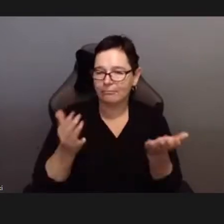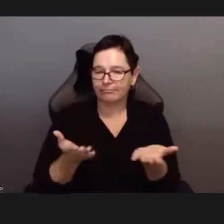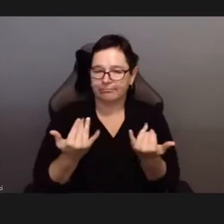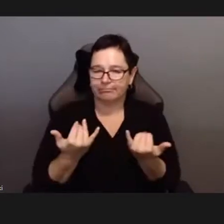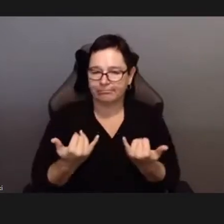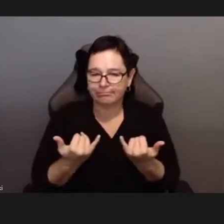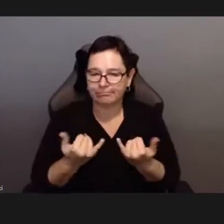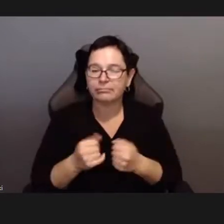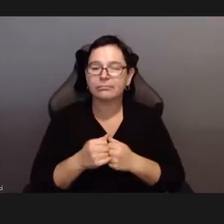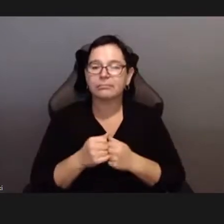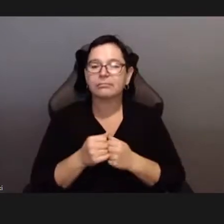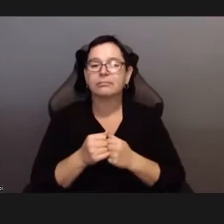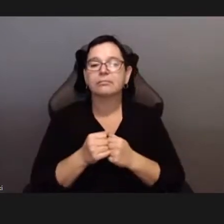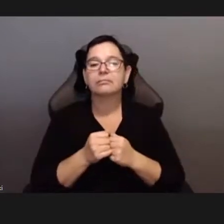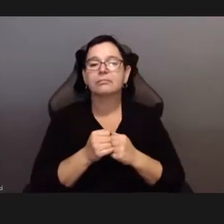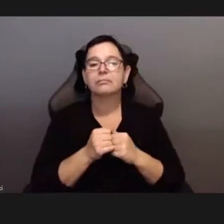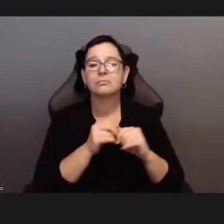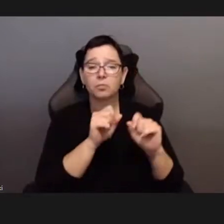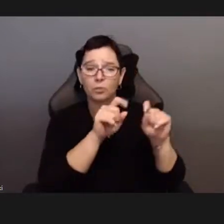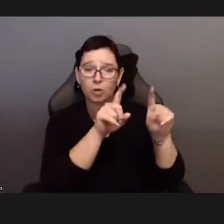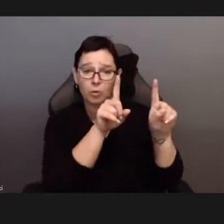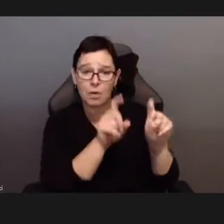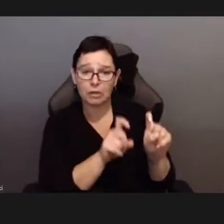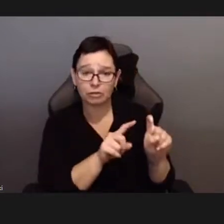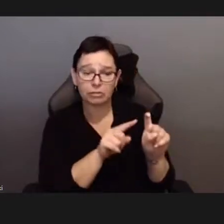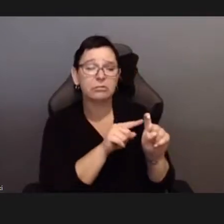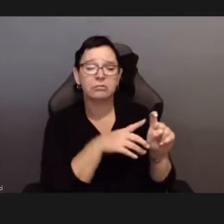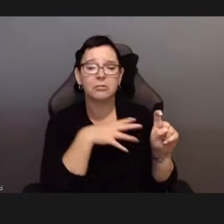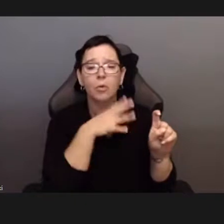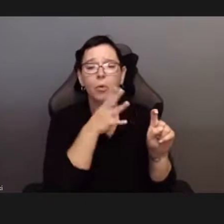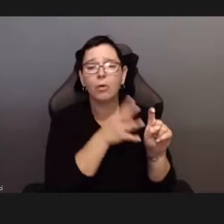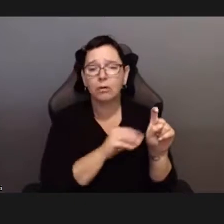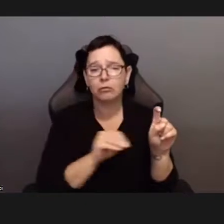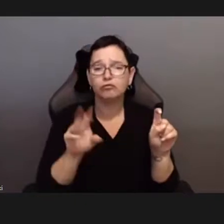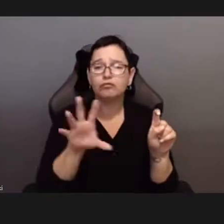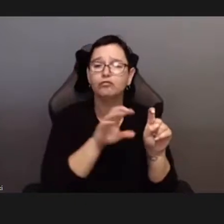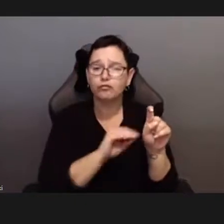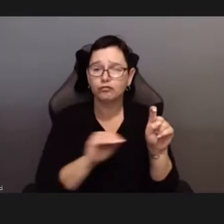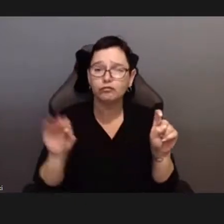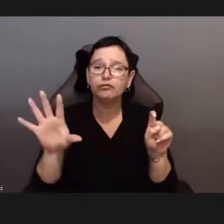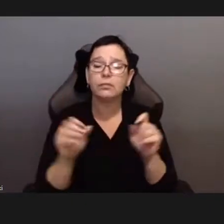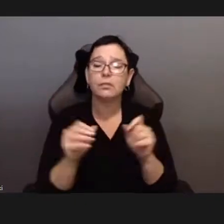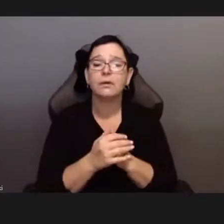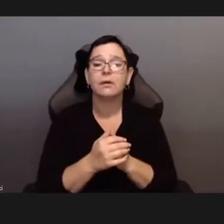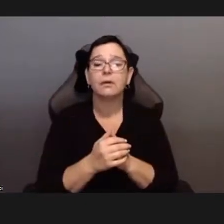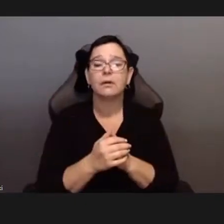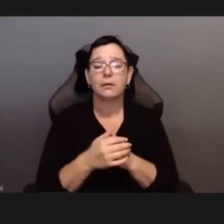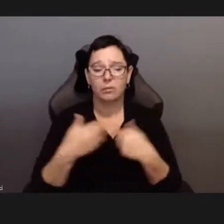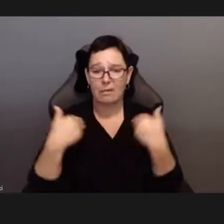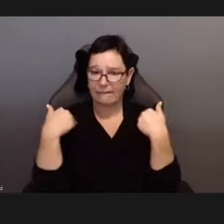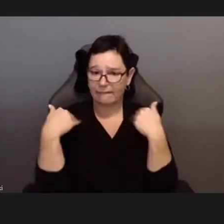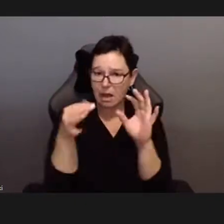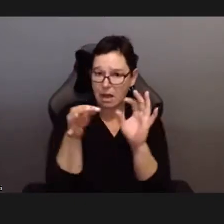I am the RA for the series.